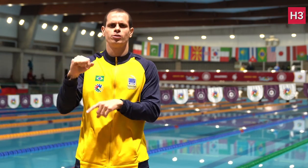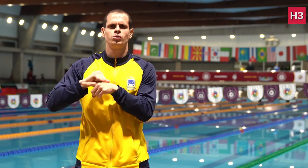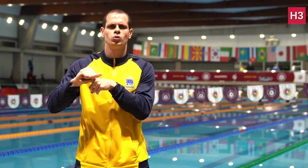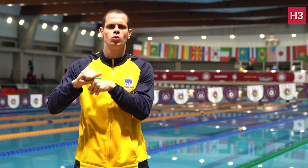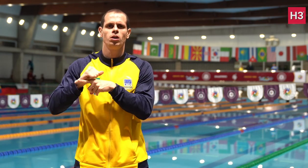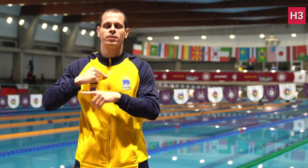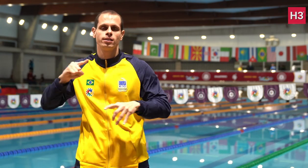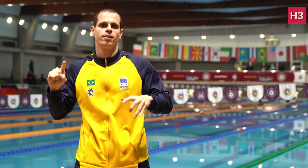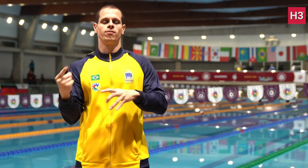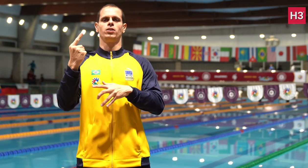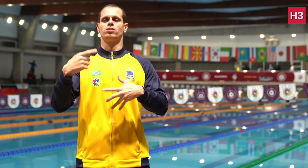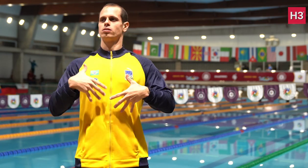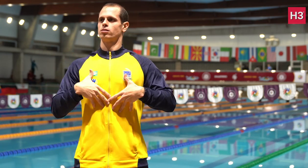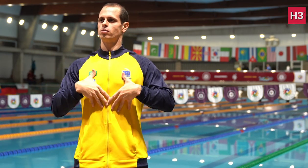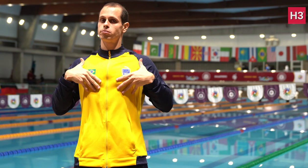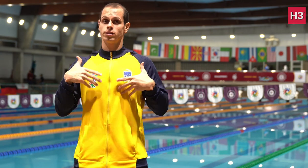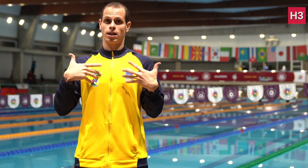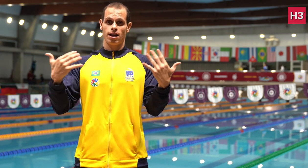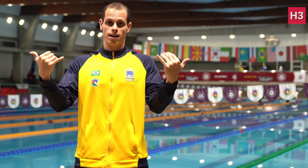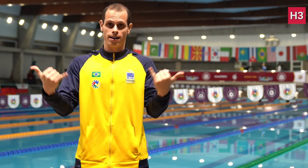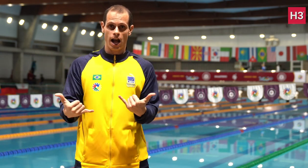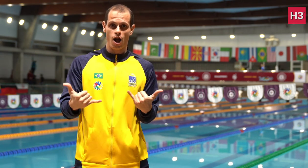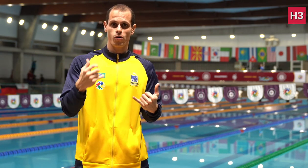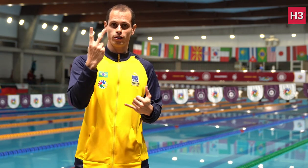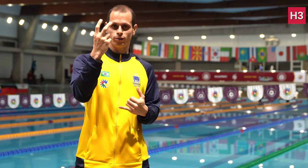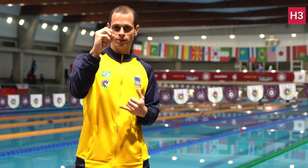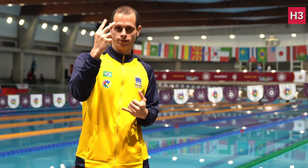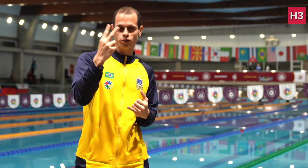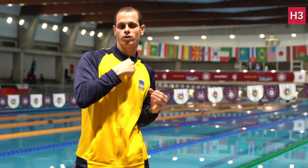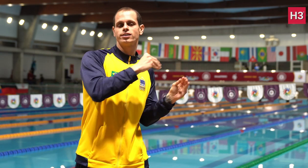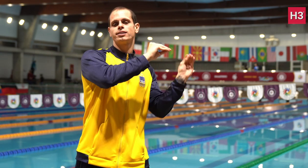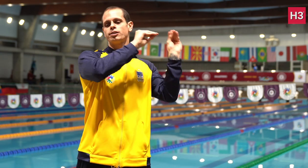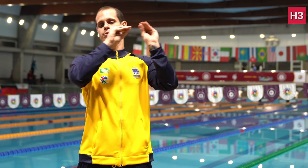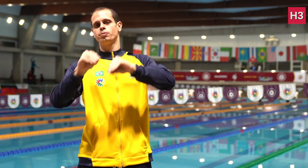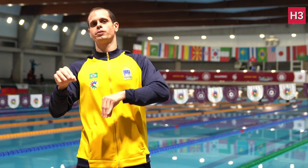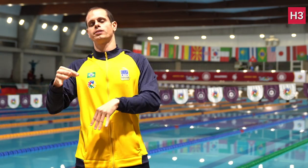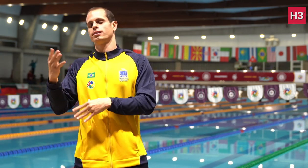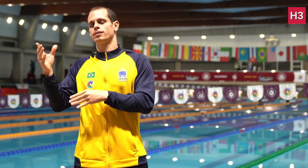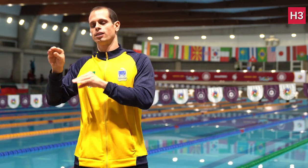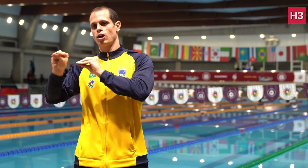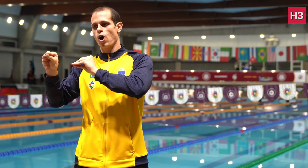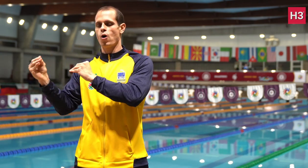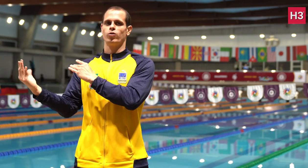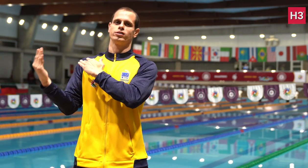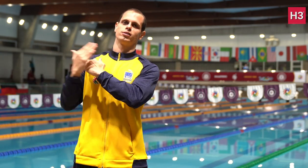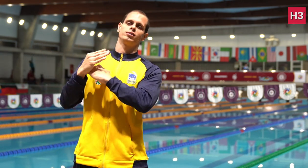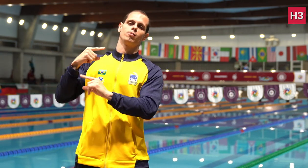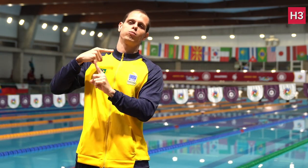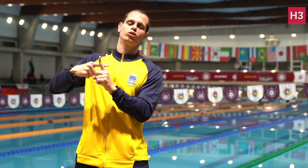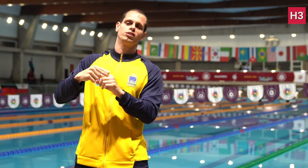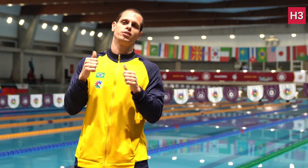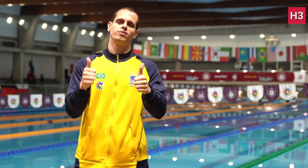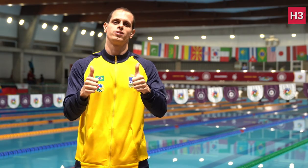I was totally on my own. Now I have a team of coaches who can support me this time.